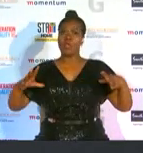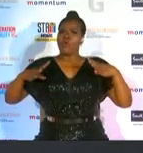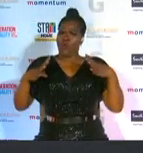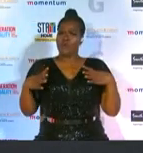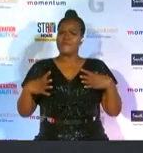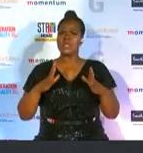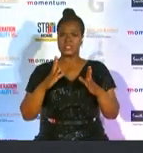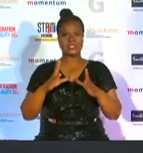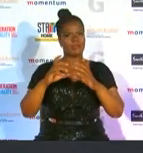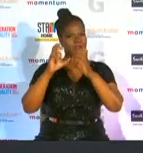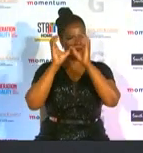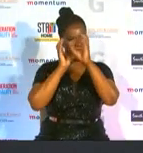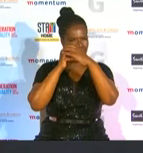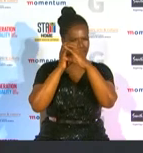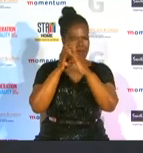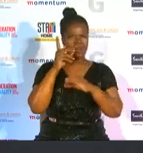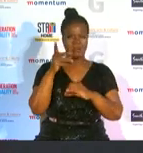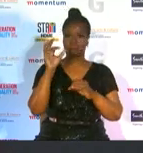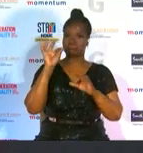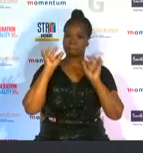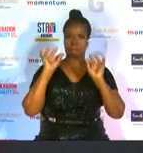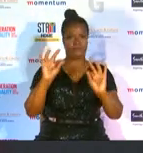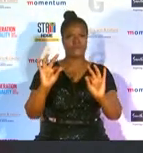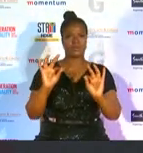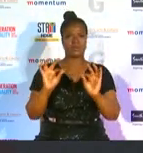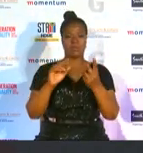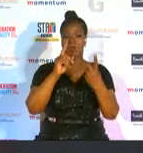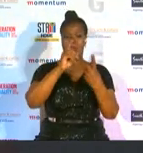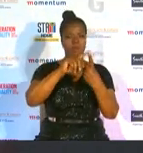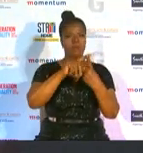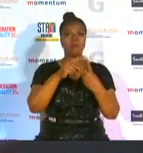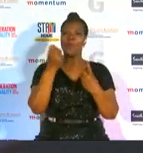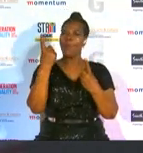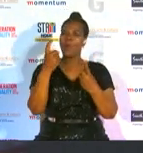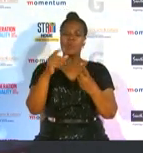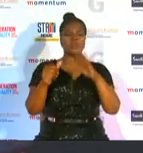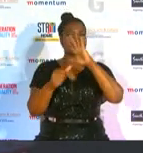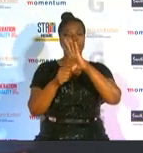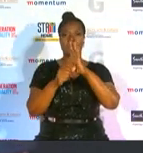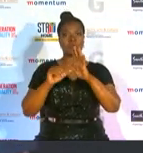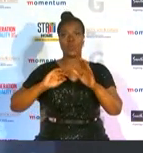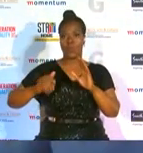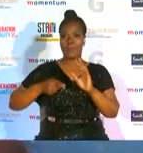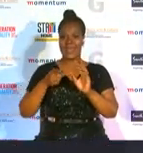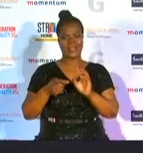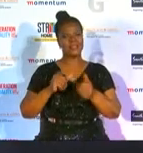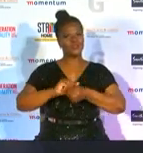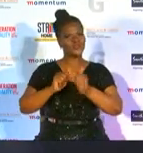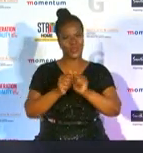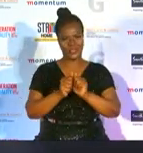of camera mahamba is one of the most promising women in the sport industry